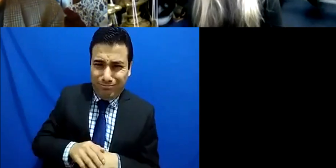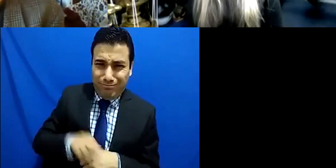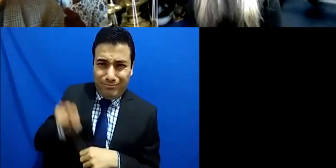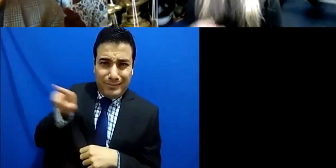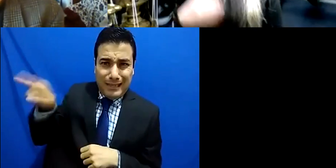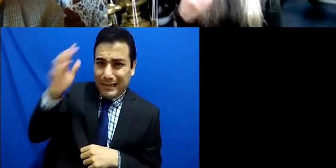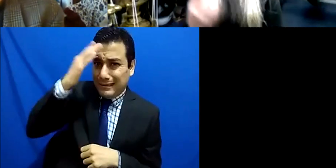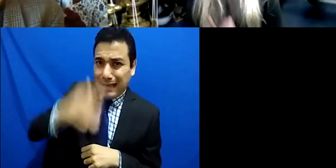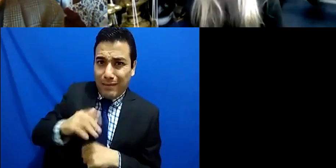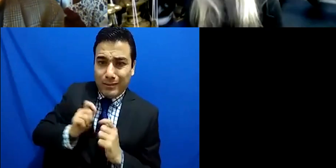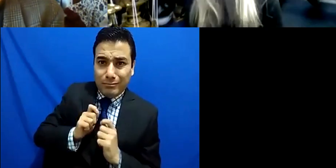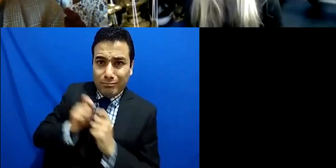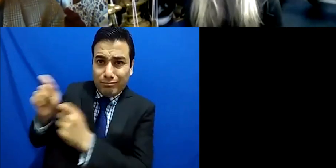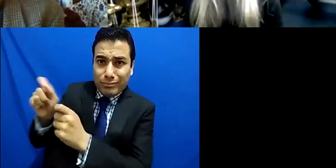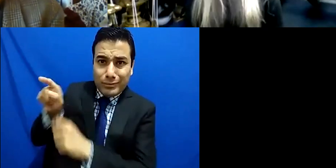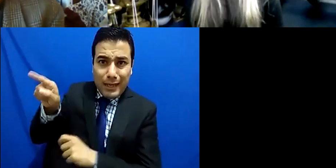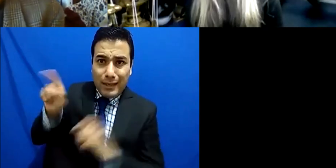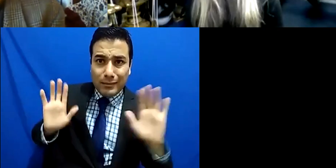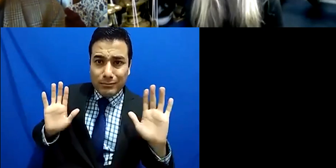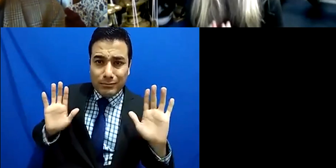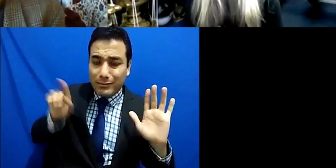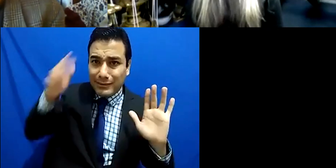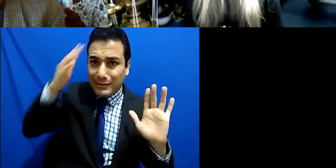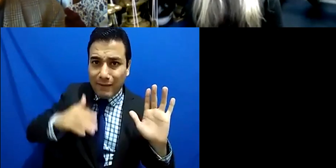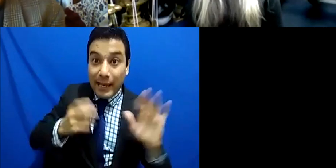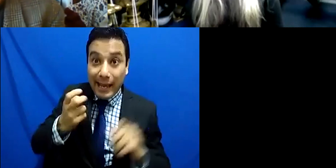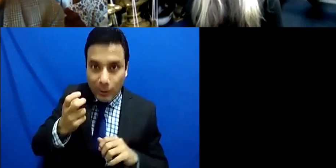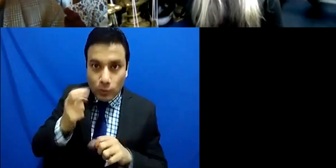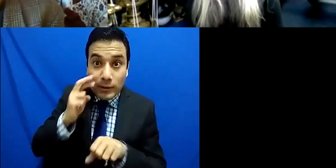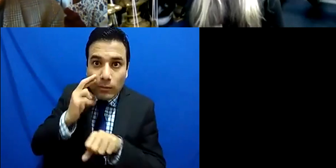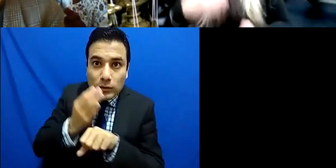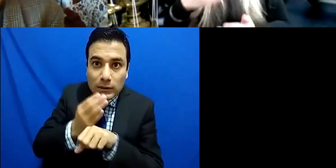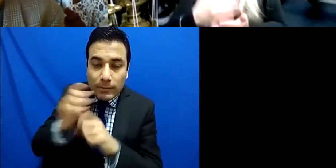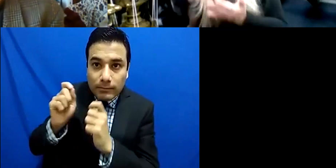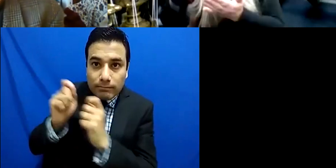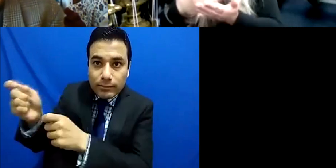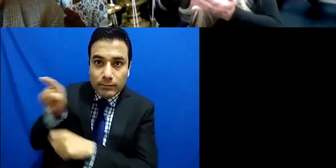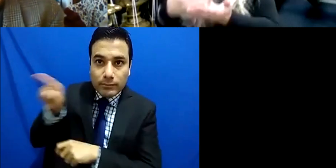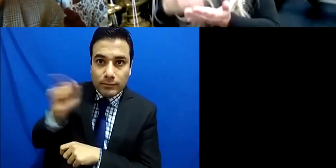the sense of responsibility will come in that's really really important and so then all of these